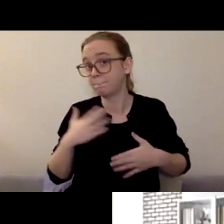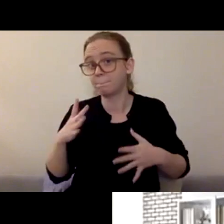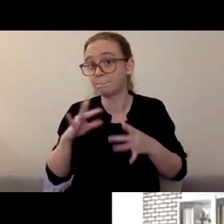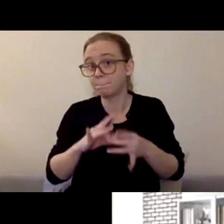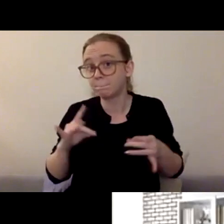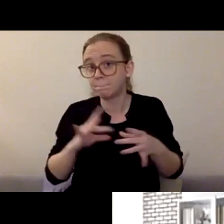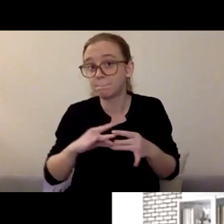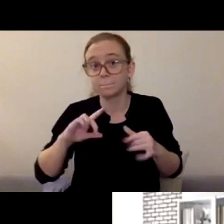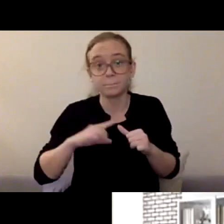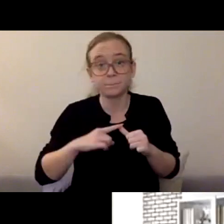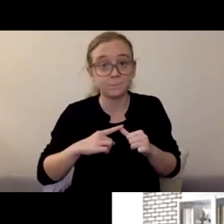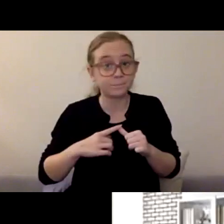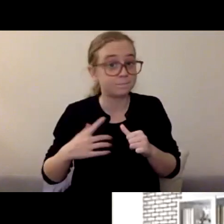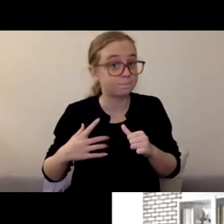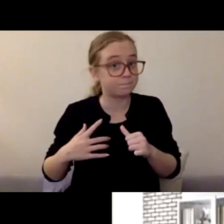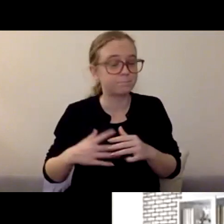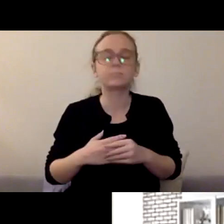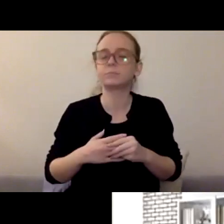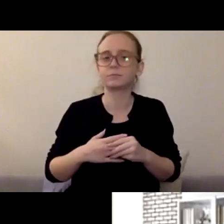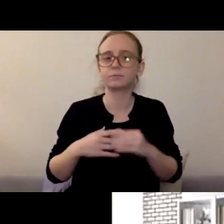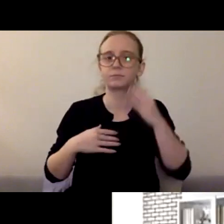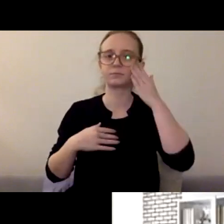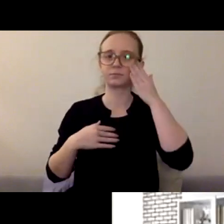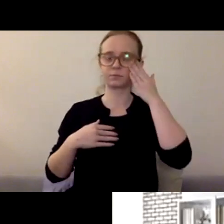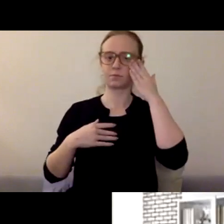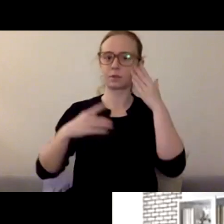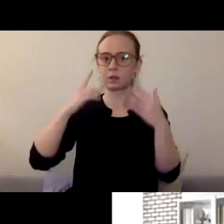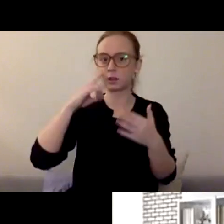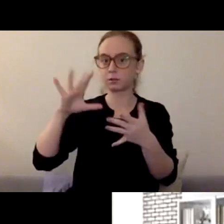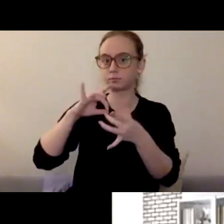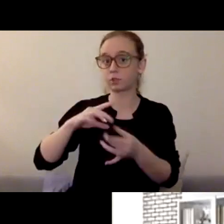I think that for resources for teens,